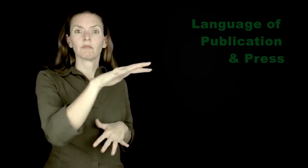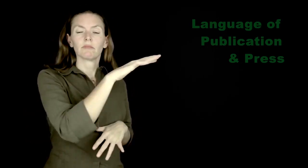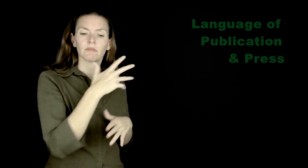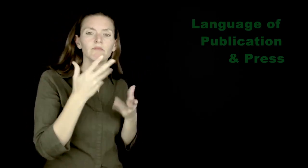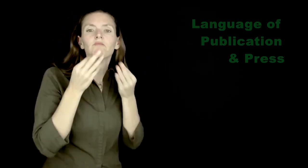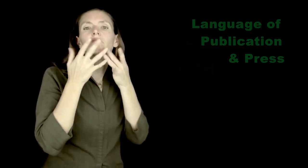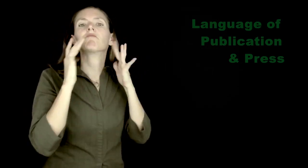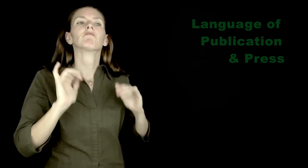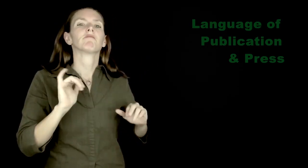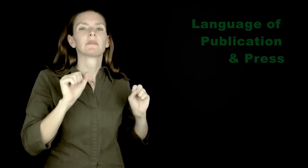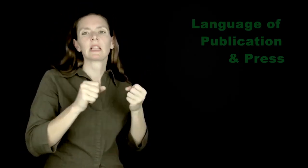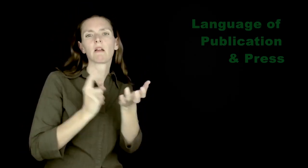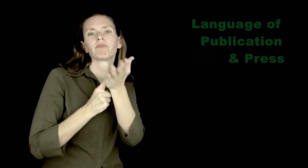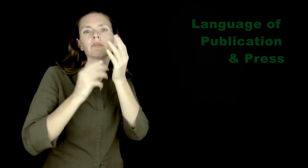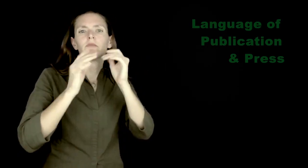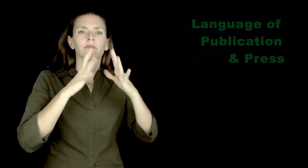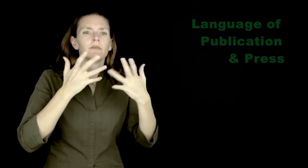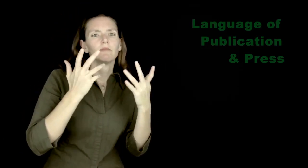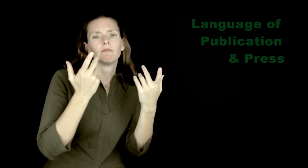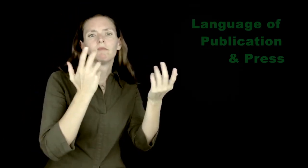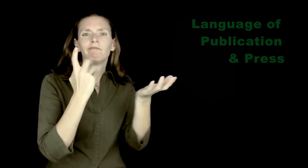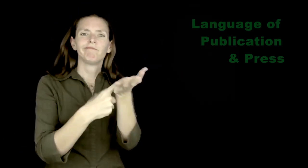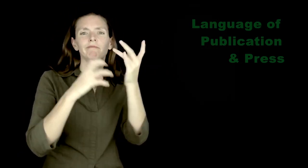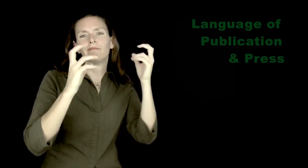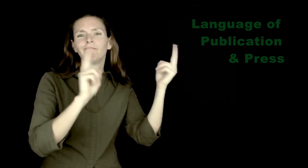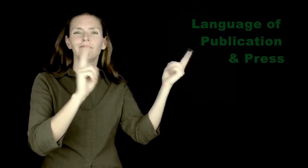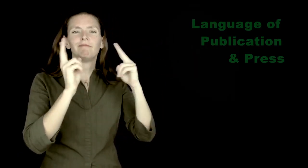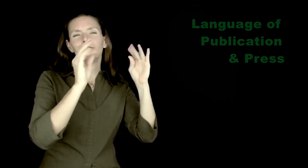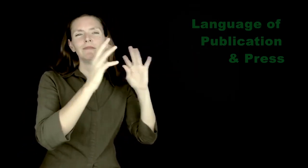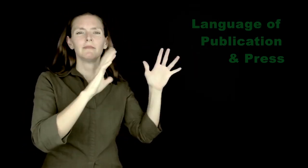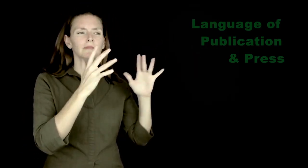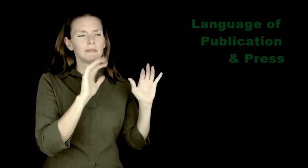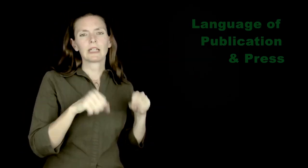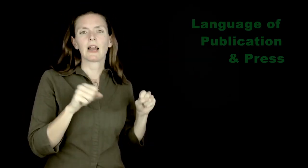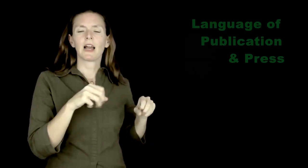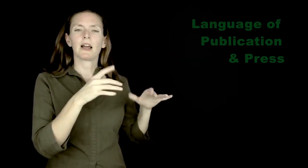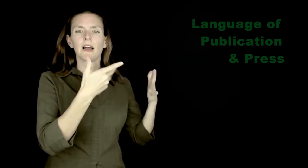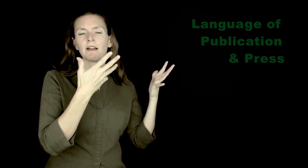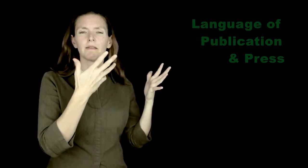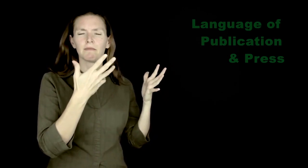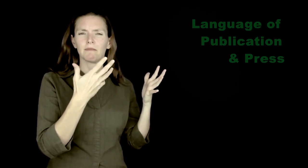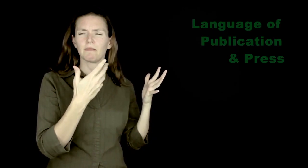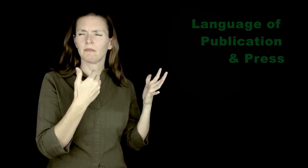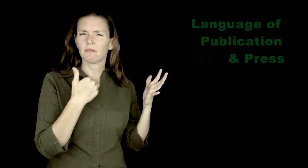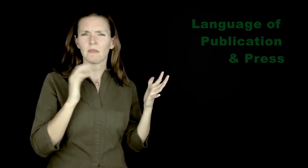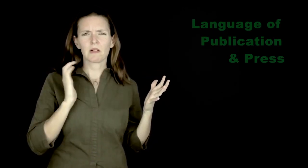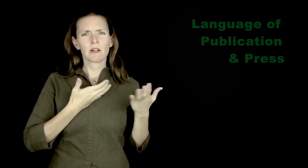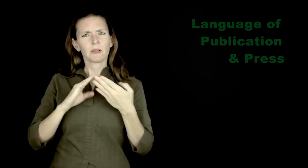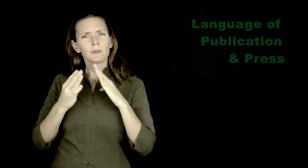Those people, having first access to the content, are able to participate in dialogue about the constructs presented in the paper first.